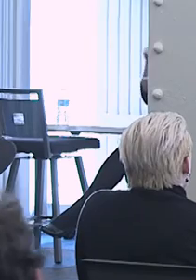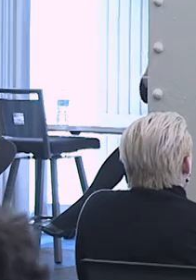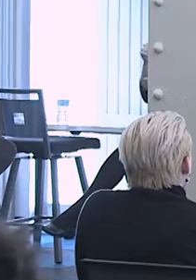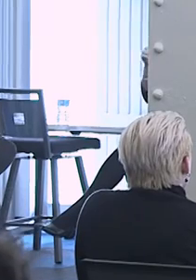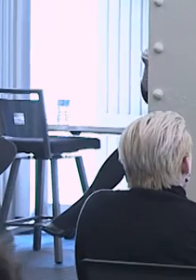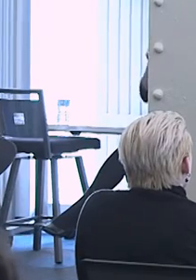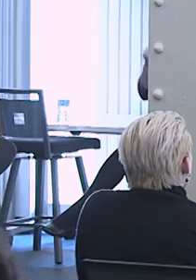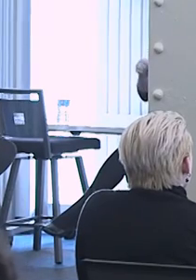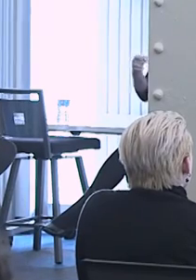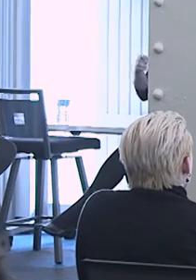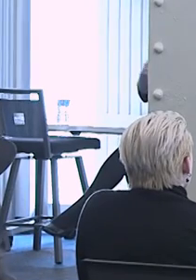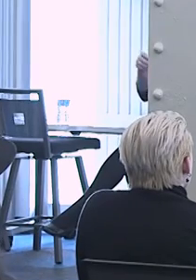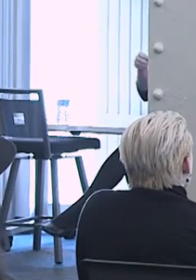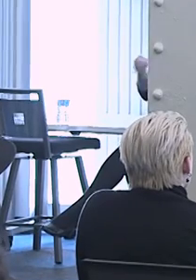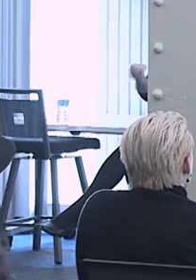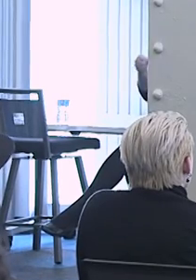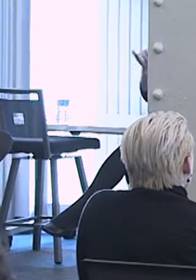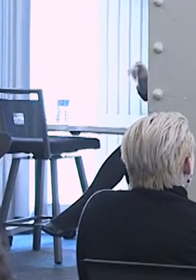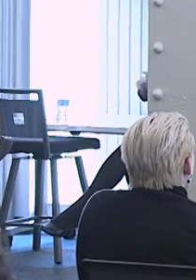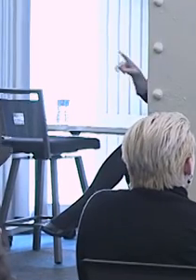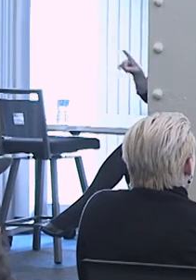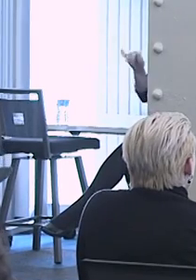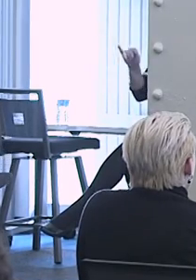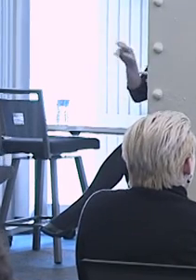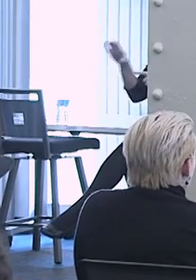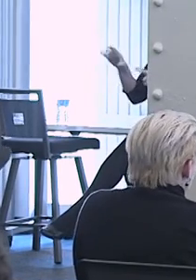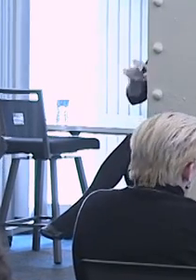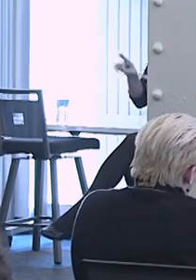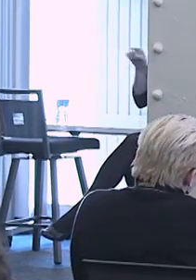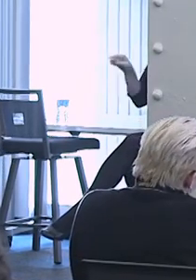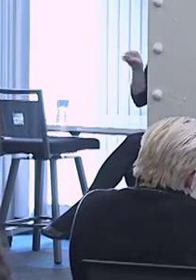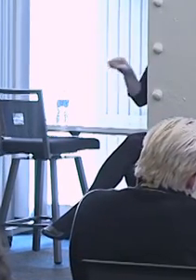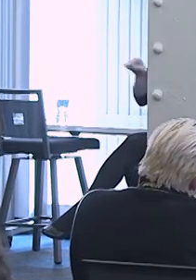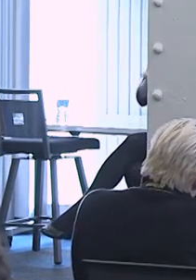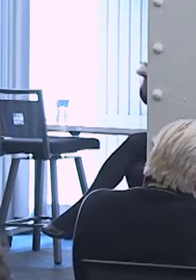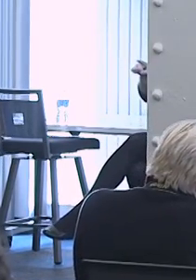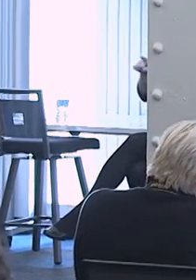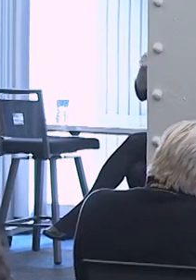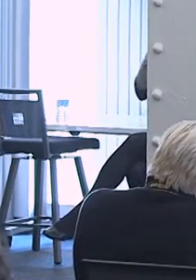but what happens at the JRC. But it can nonetheless be forced on people